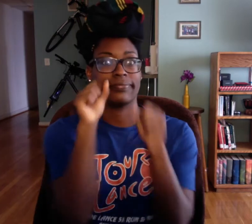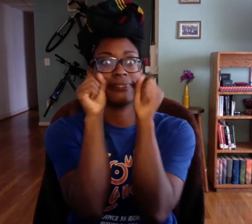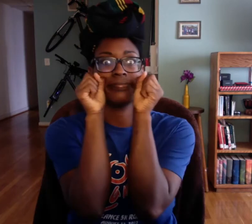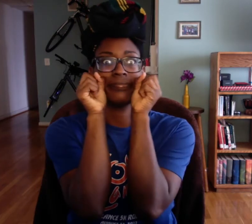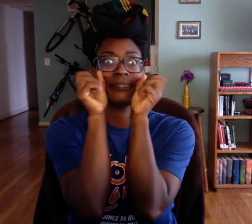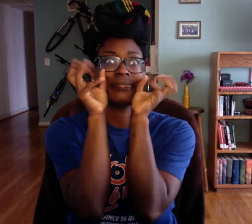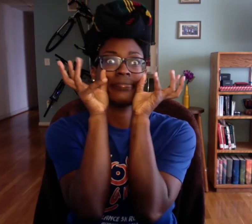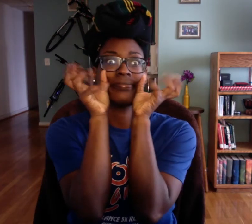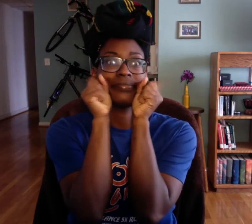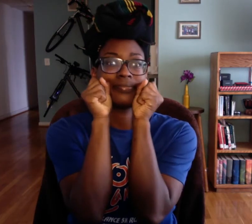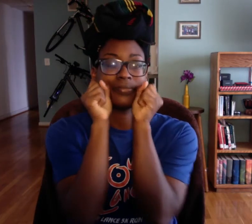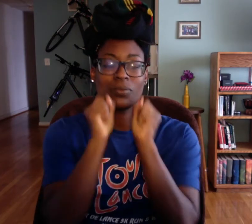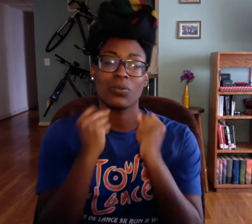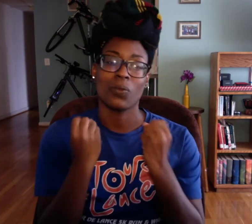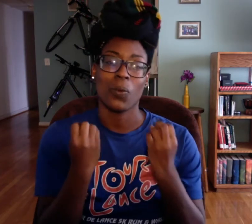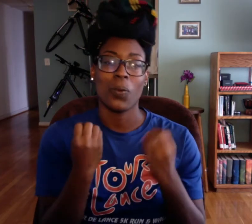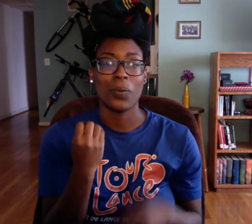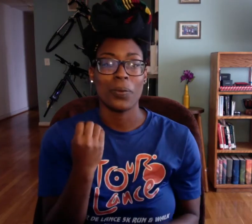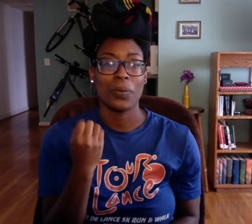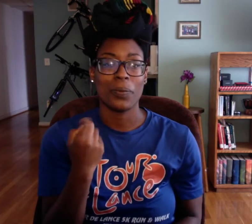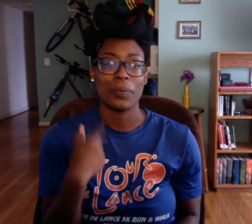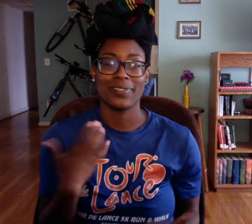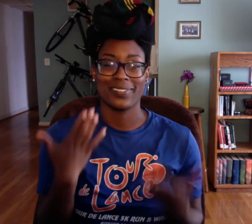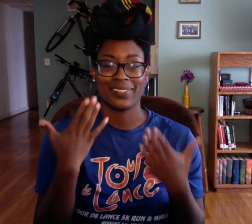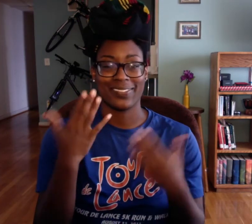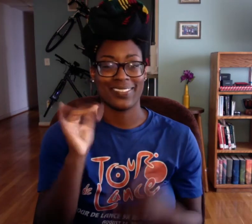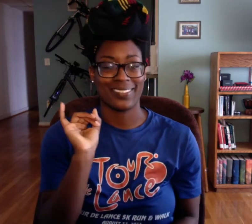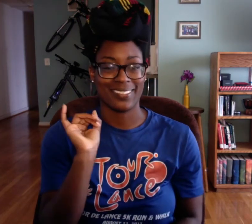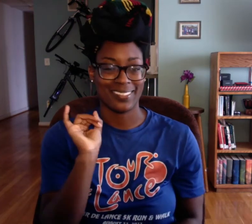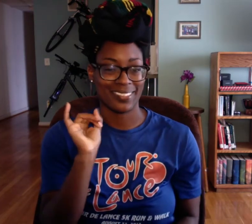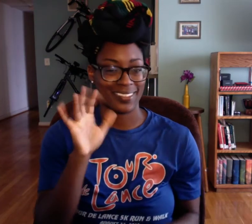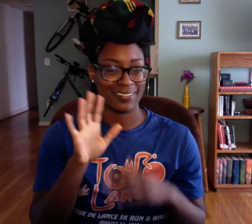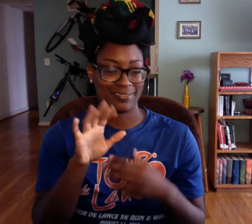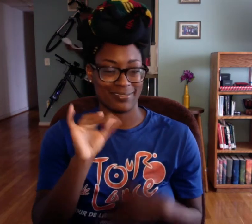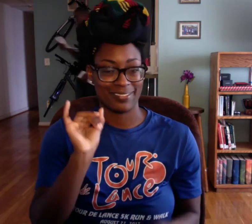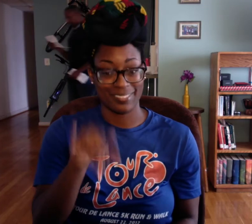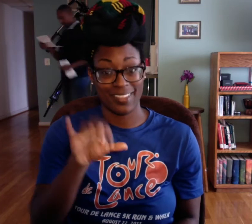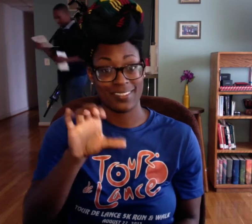It's just.. it's sooo amazing. So amazing.